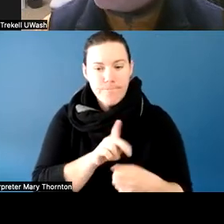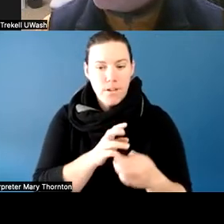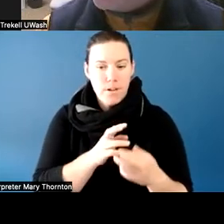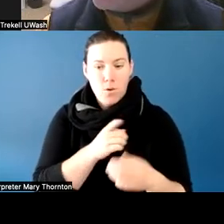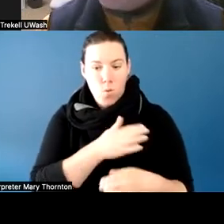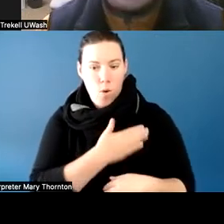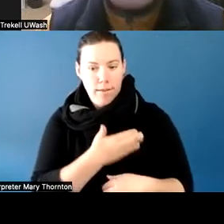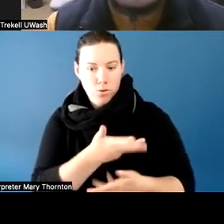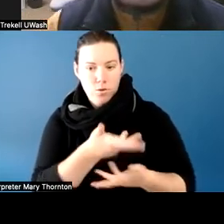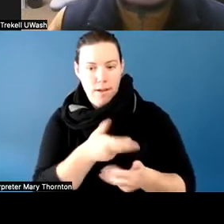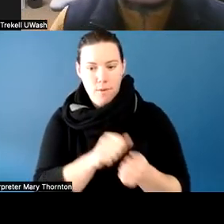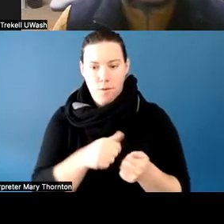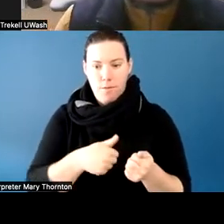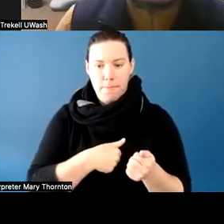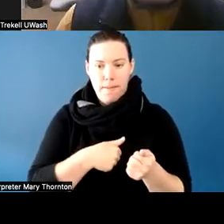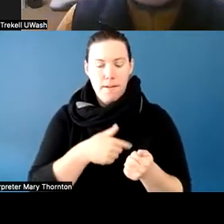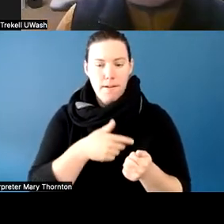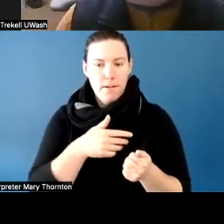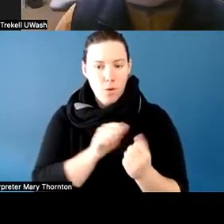with her to address some of the issues that might come up.